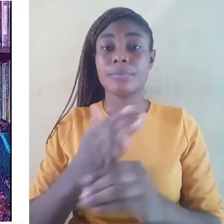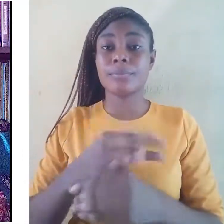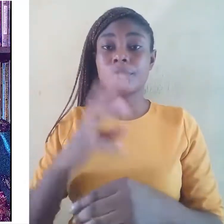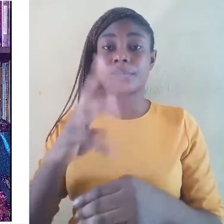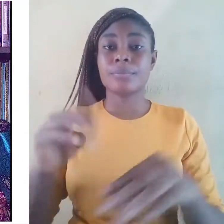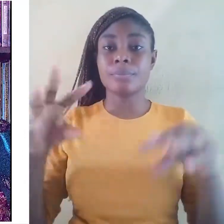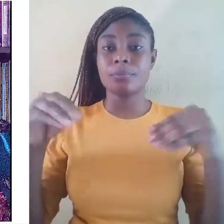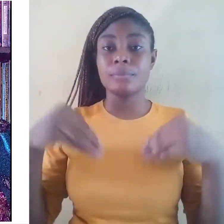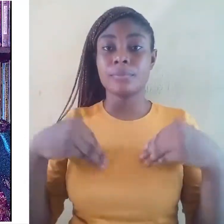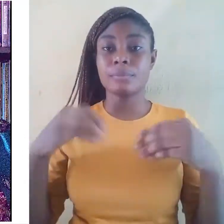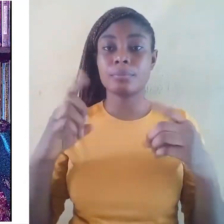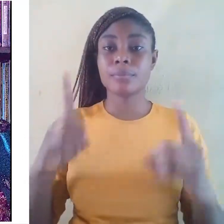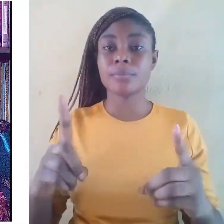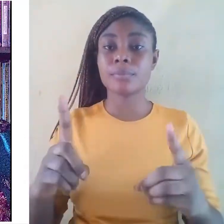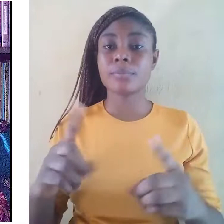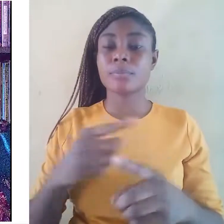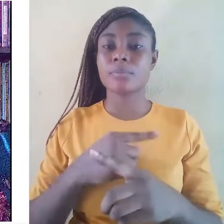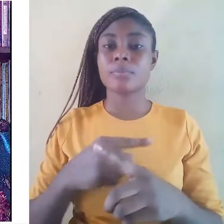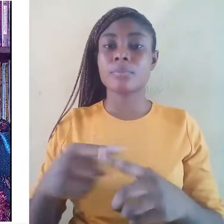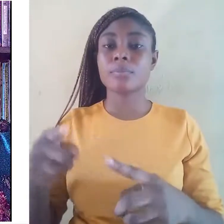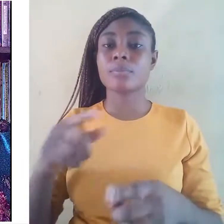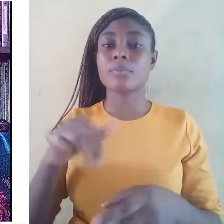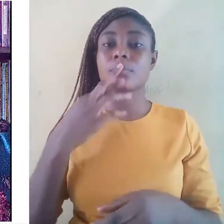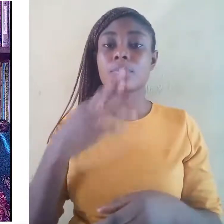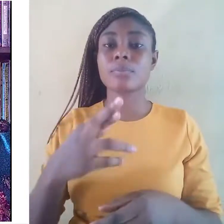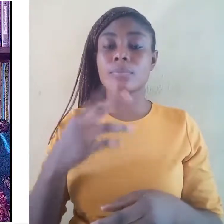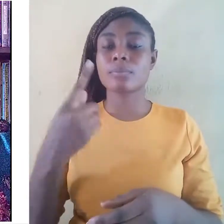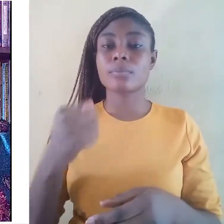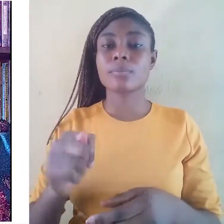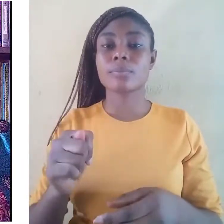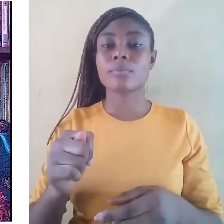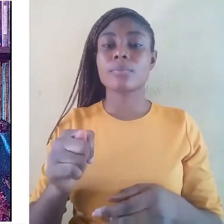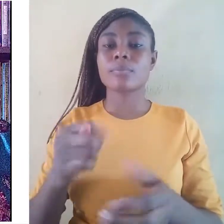They are legitimate and can be imposed on others.